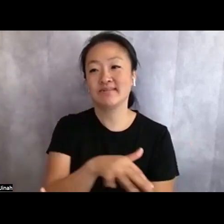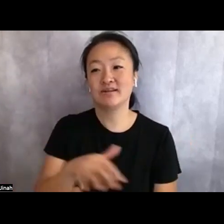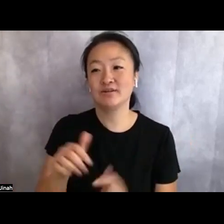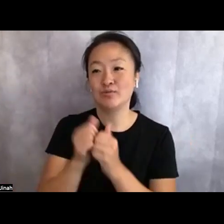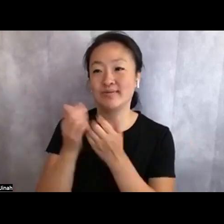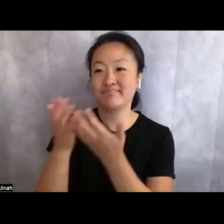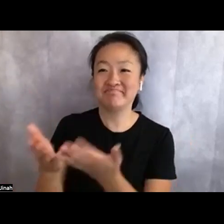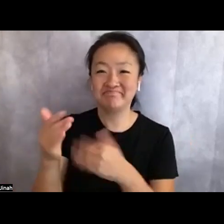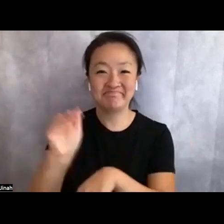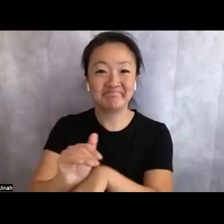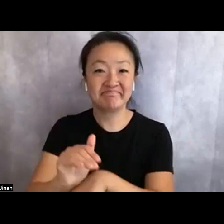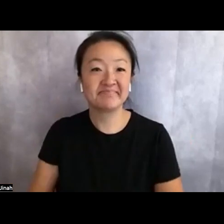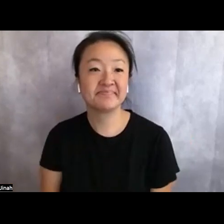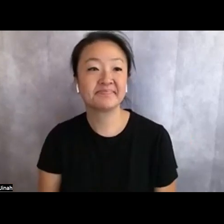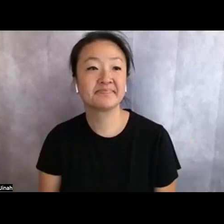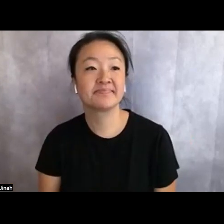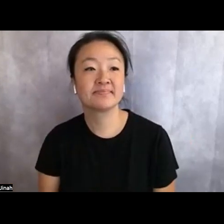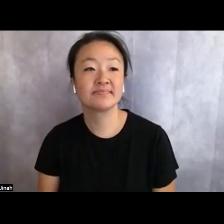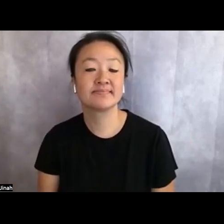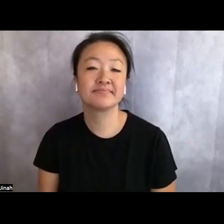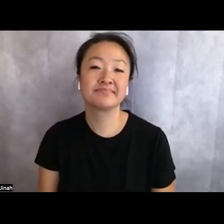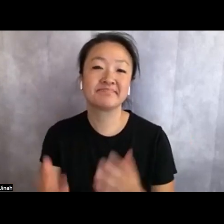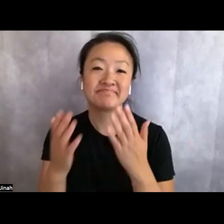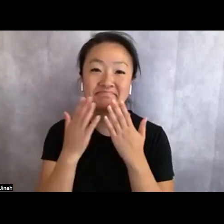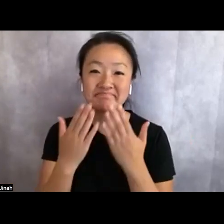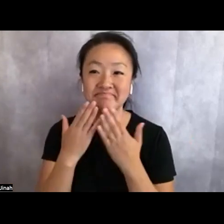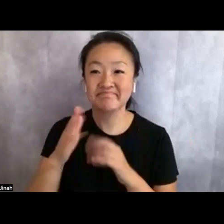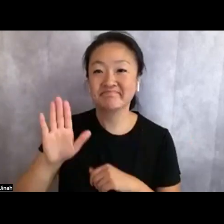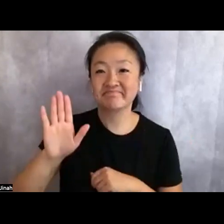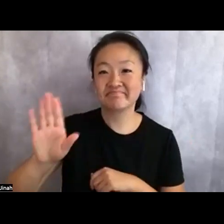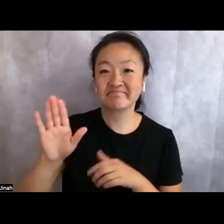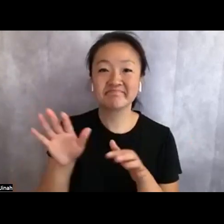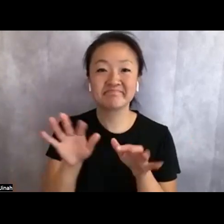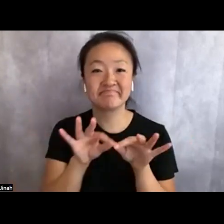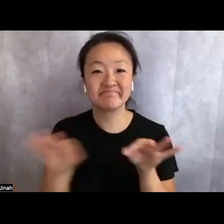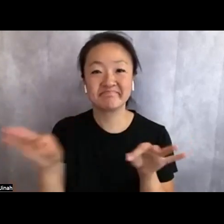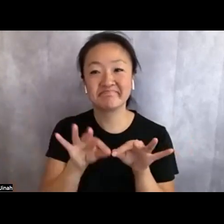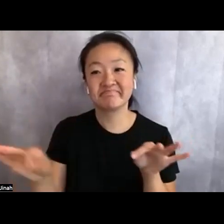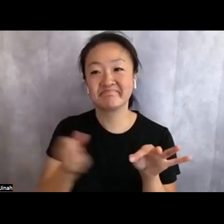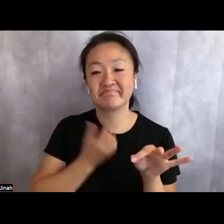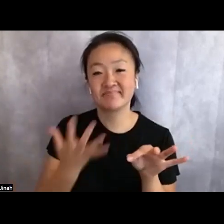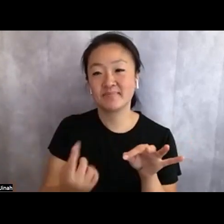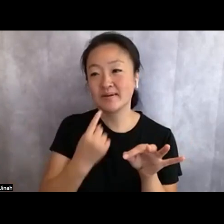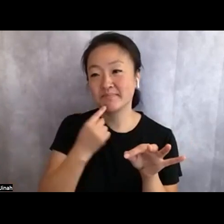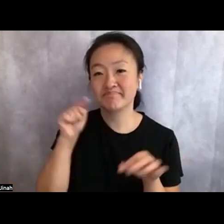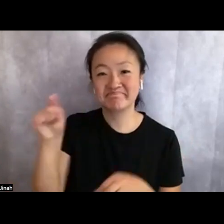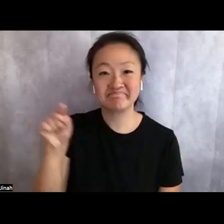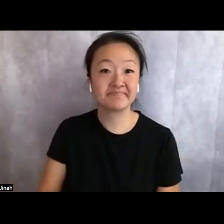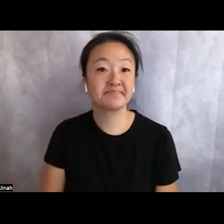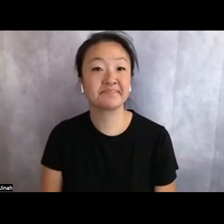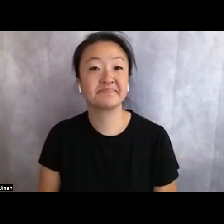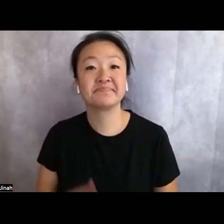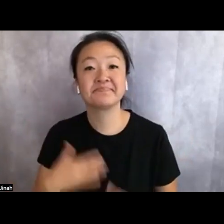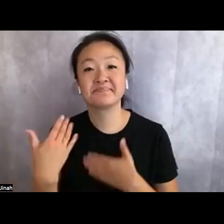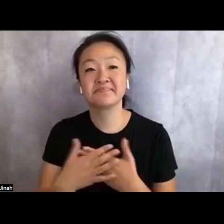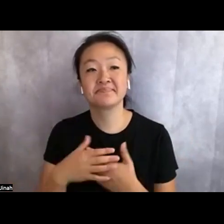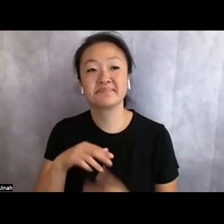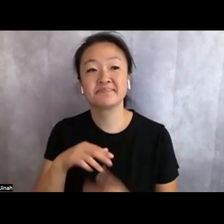We're so grateful to have her words with us, though we do miss her. Next is Ryka Aoki who